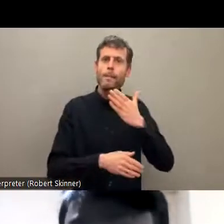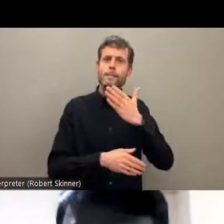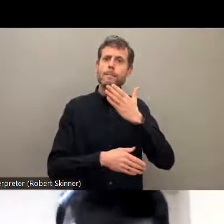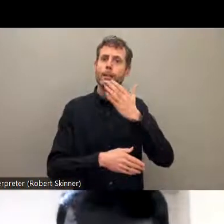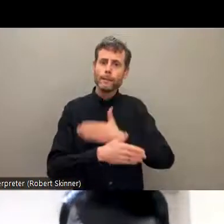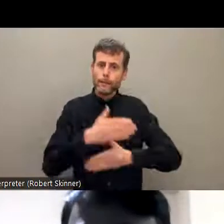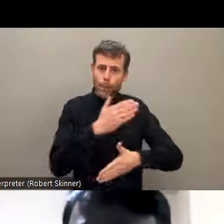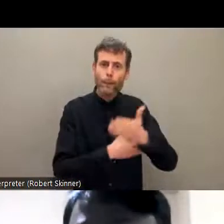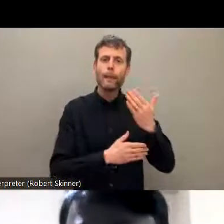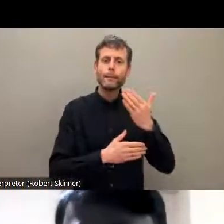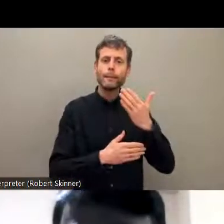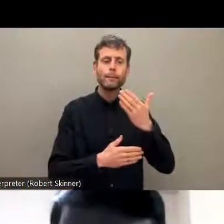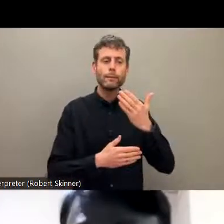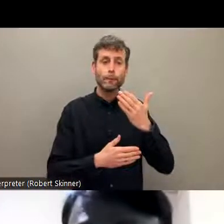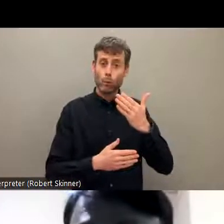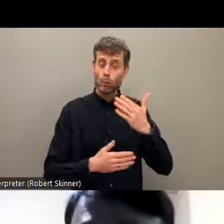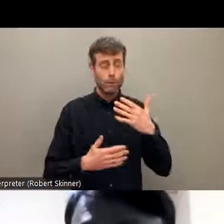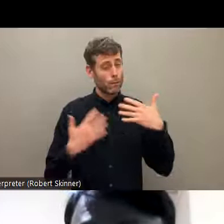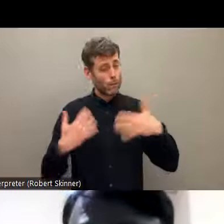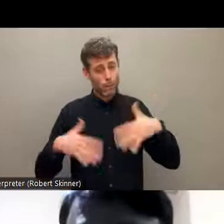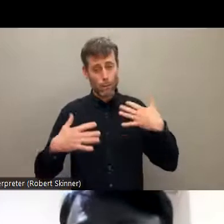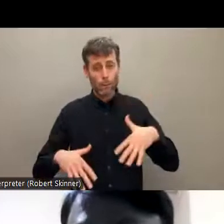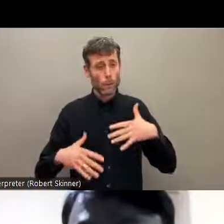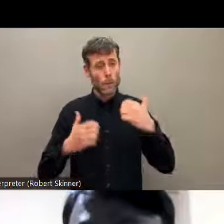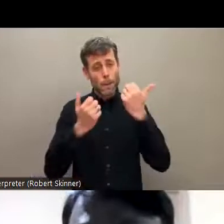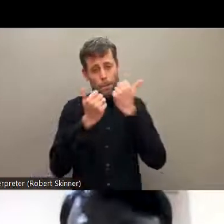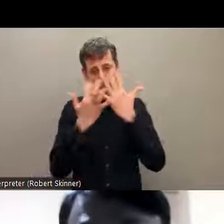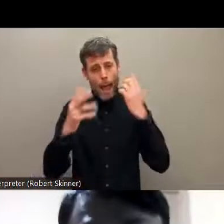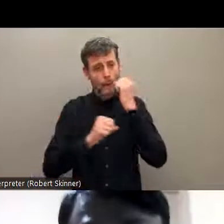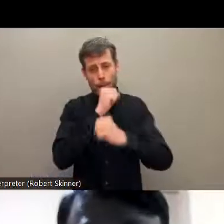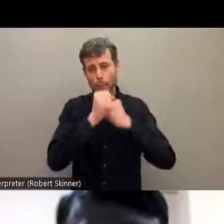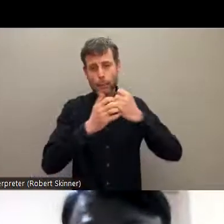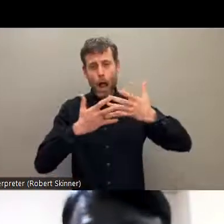historically, you know, suppressed for many years and there is need